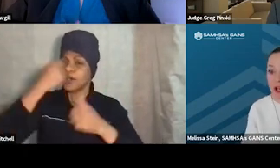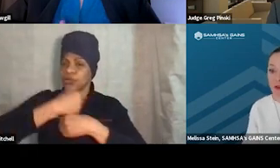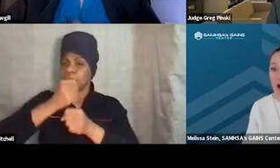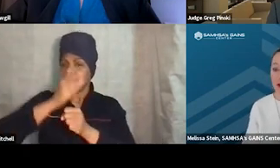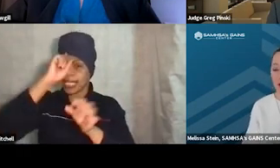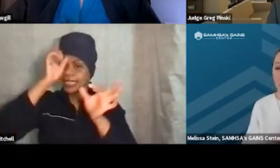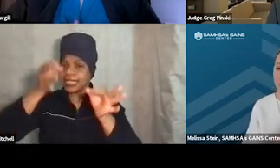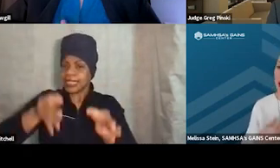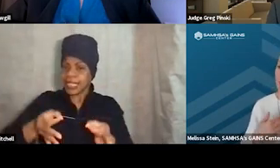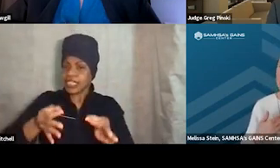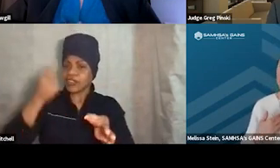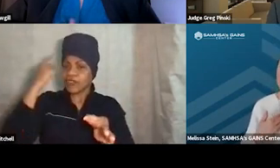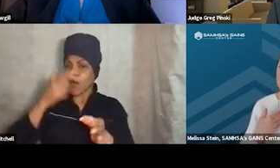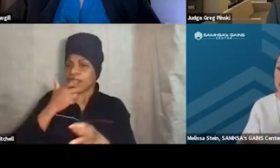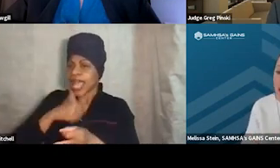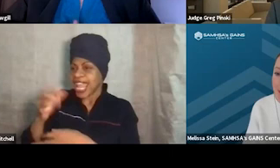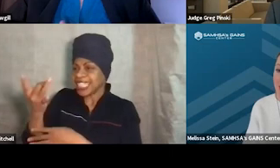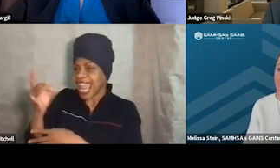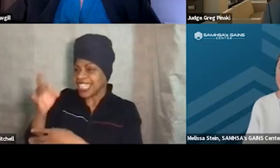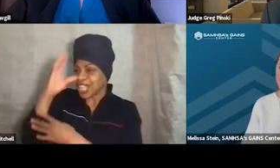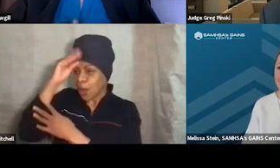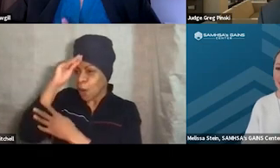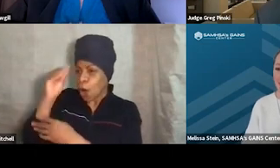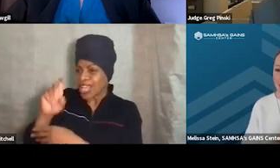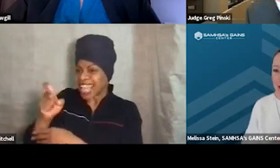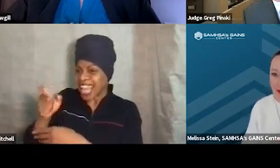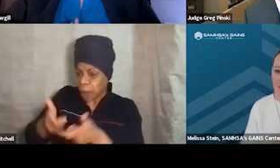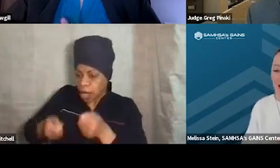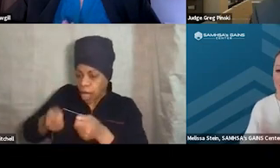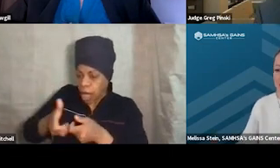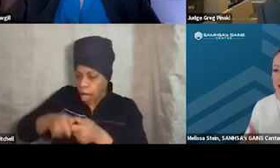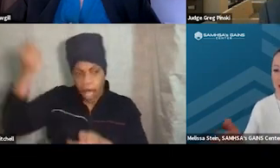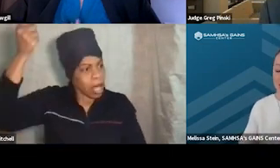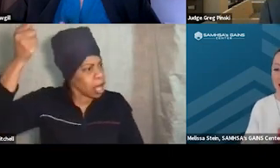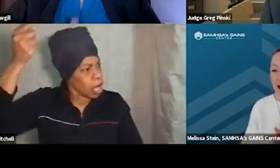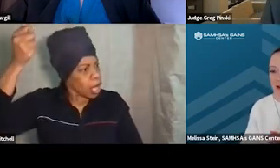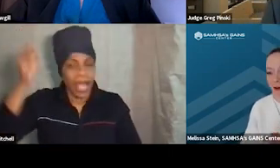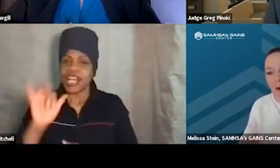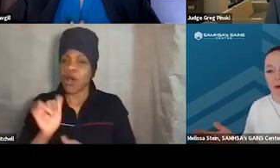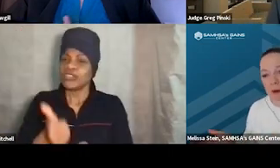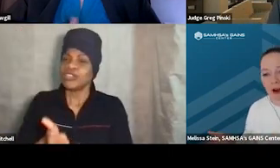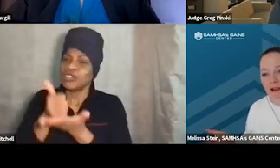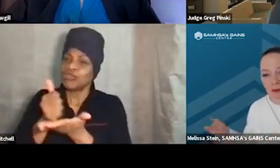You know, what was the conversation with the participant, and treatment staff, and et cetera? Like, what was that process?